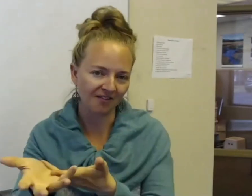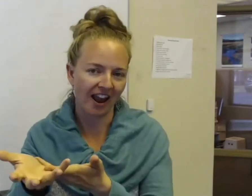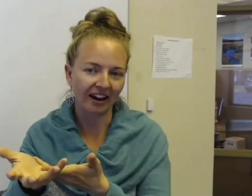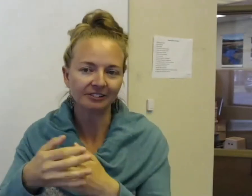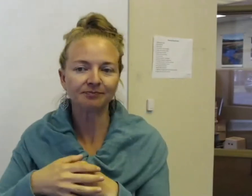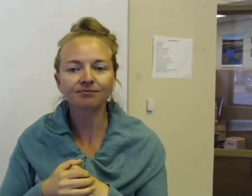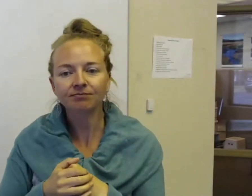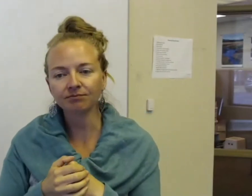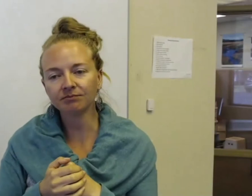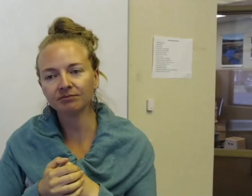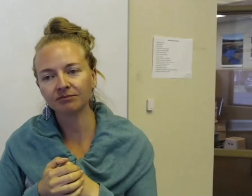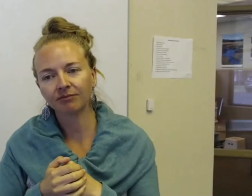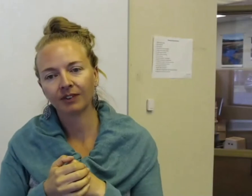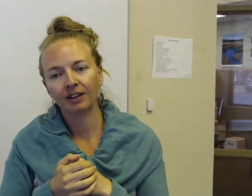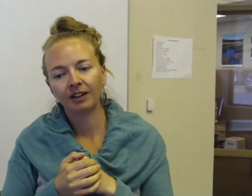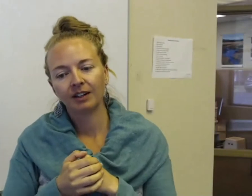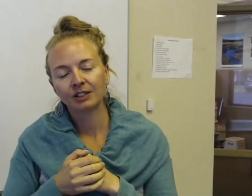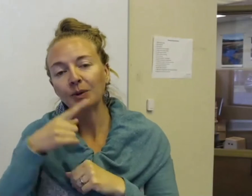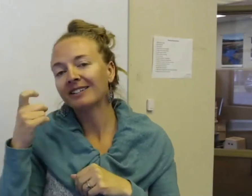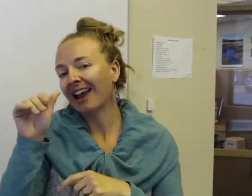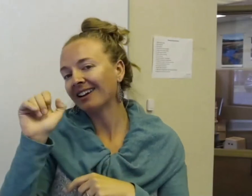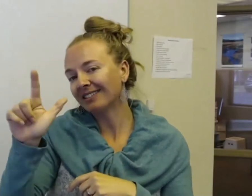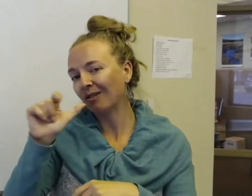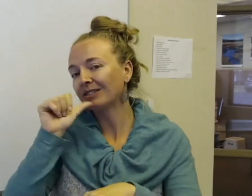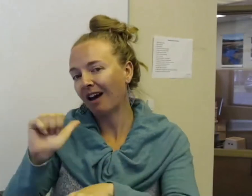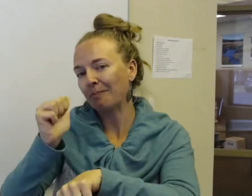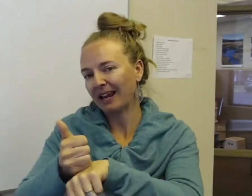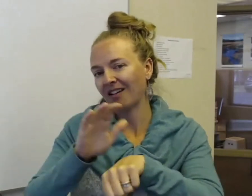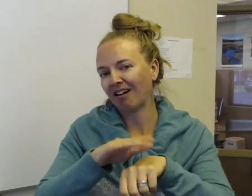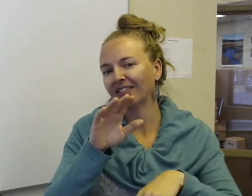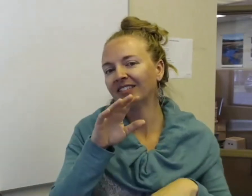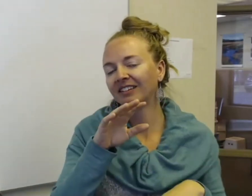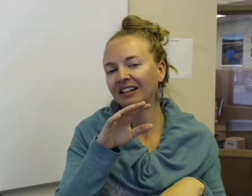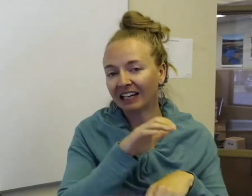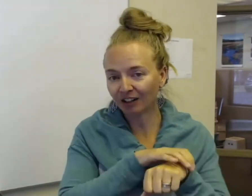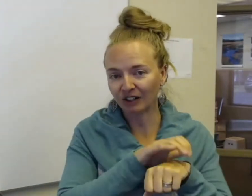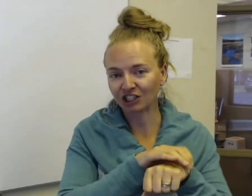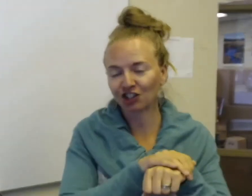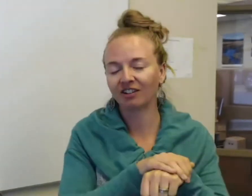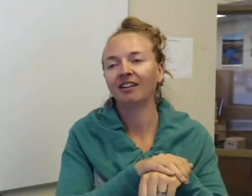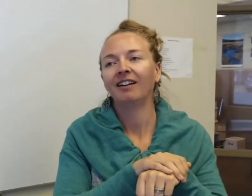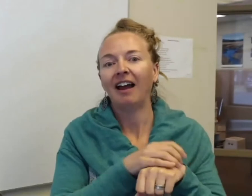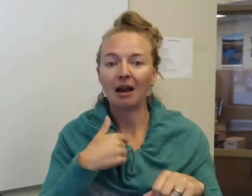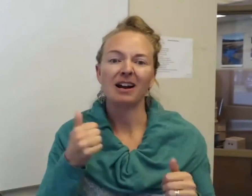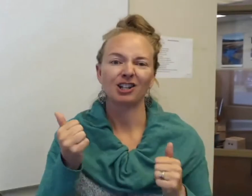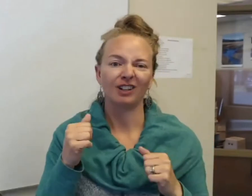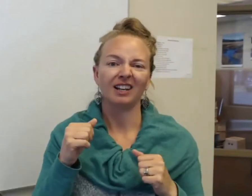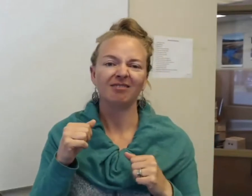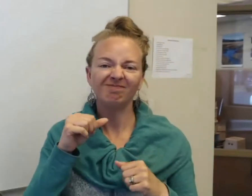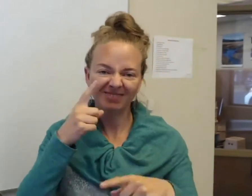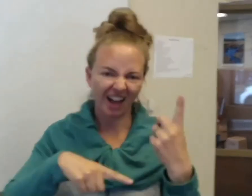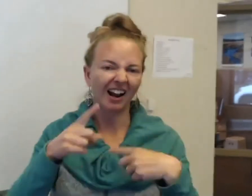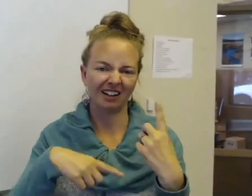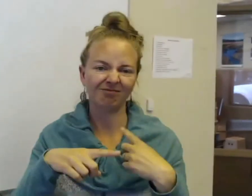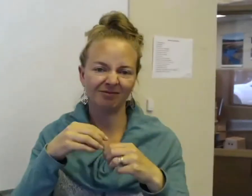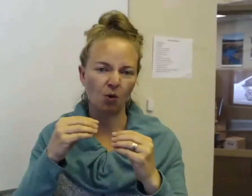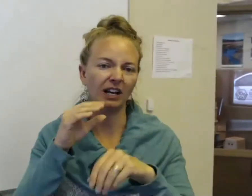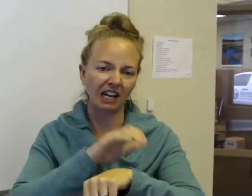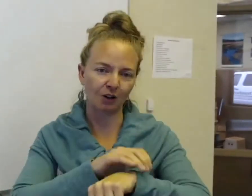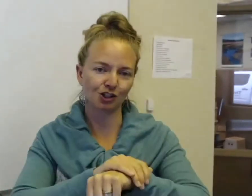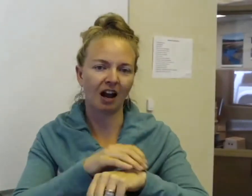conveyed. So because ASL is not based on English, I'm actually signing more in English.